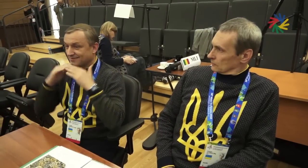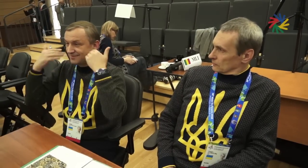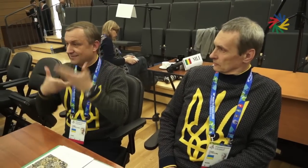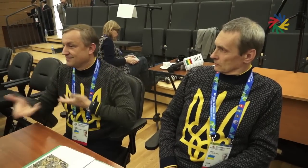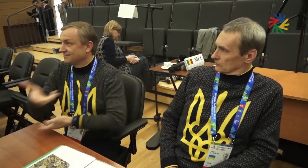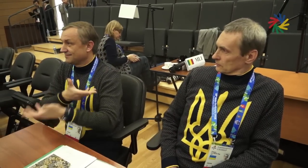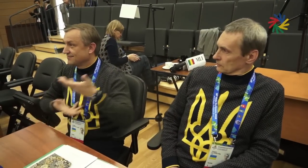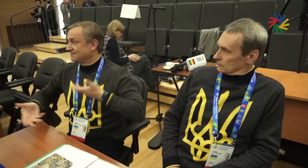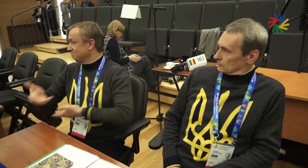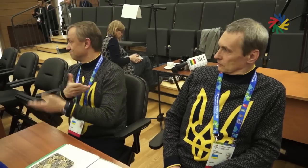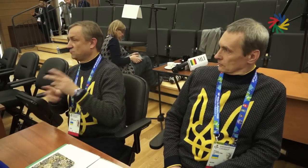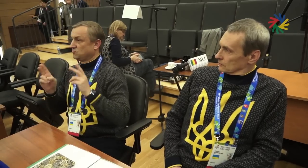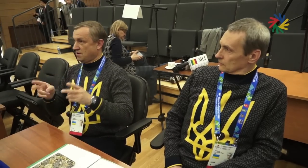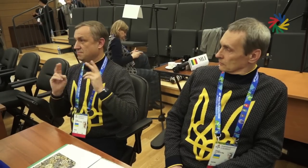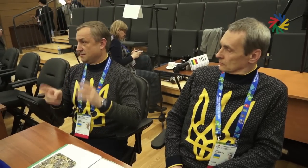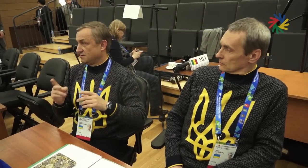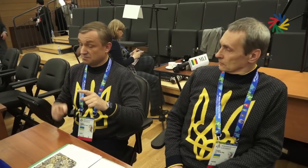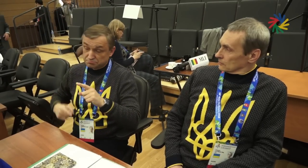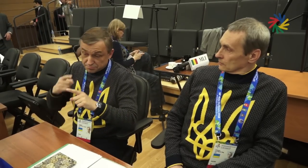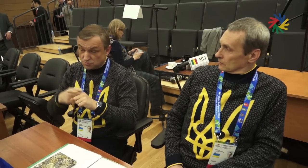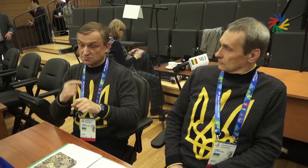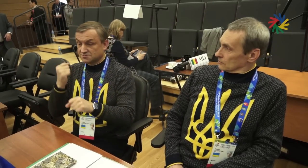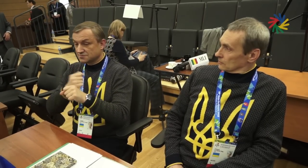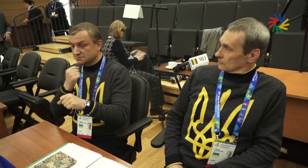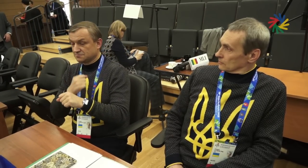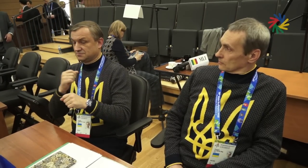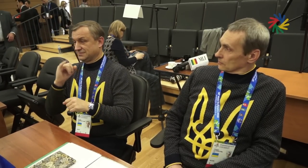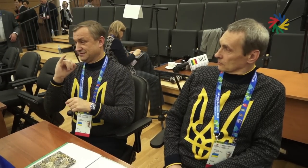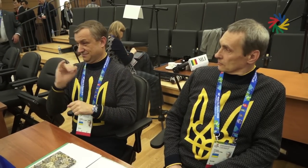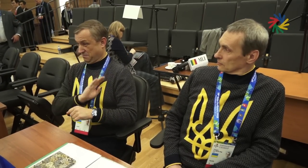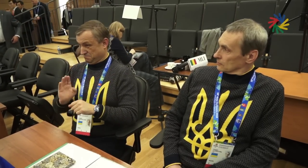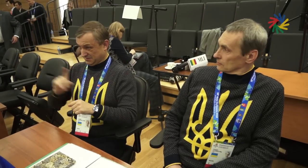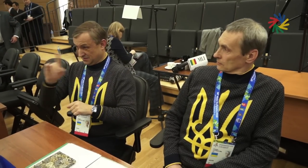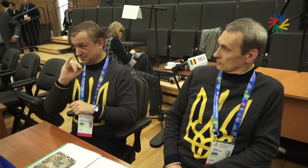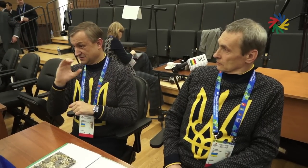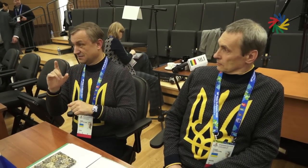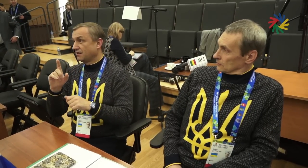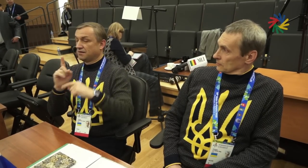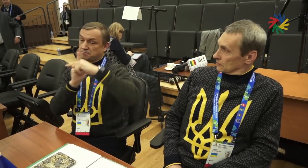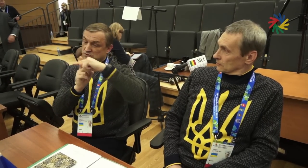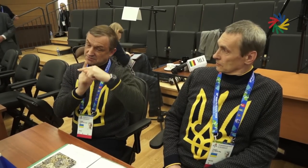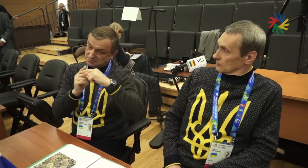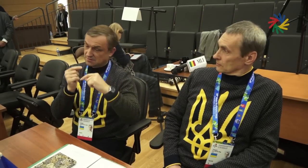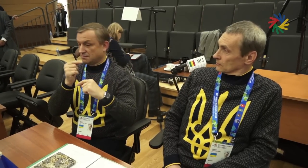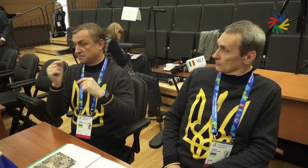and make friends. This is how we do it. As for the work of the ICSD Board, we need to recognize and balance out